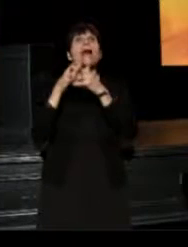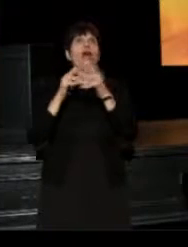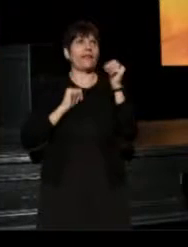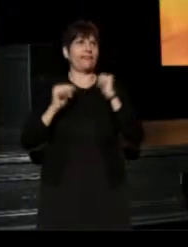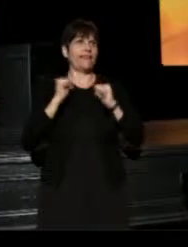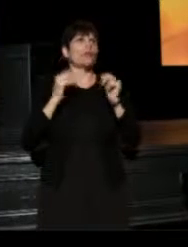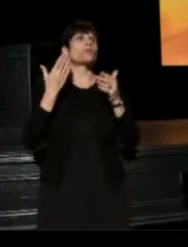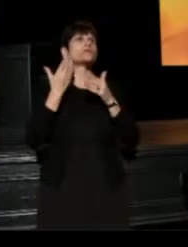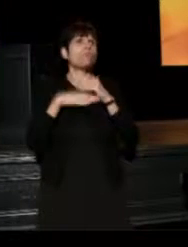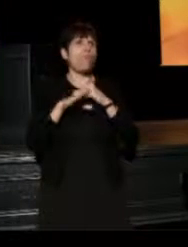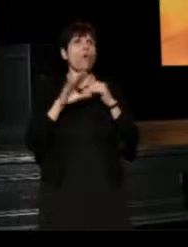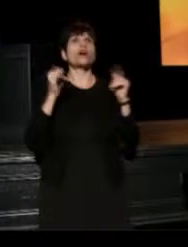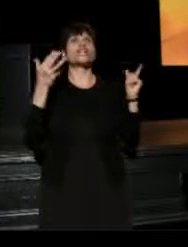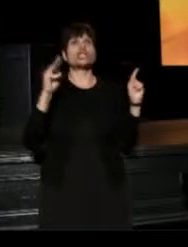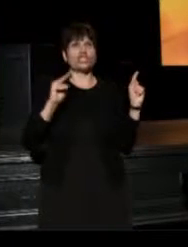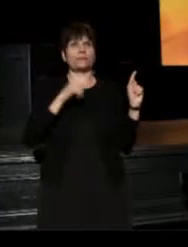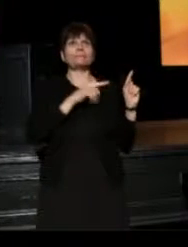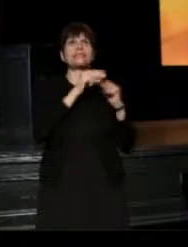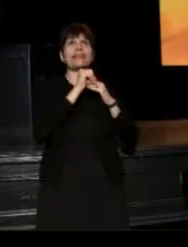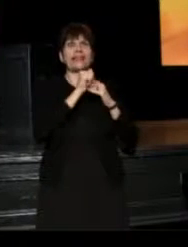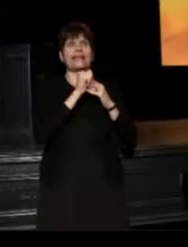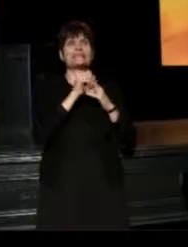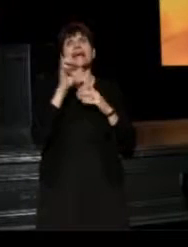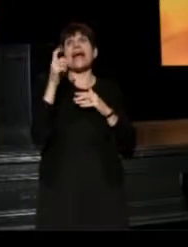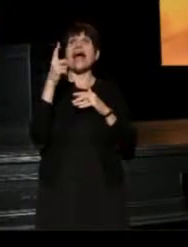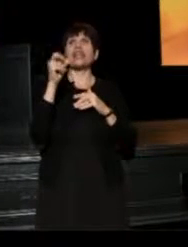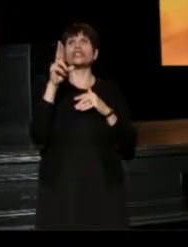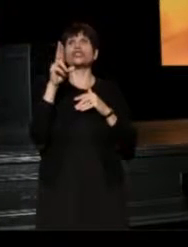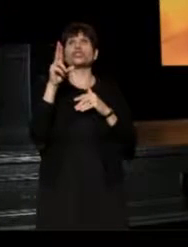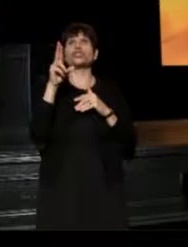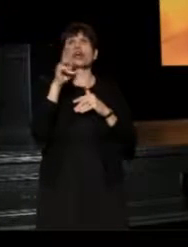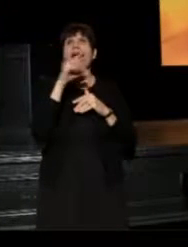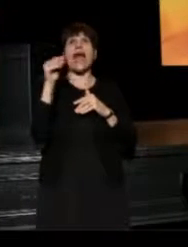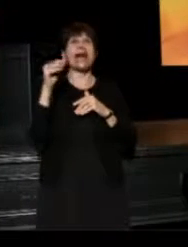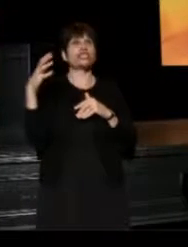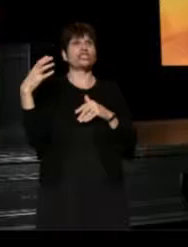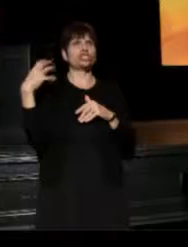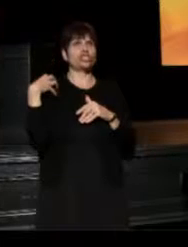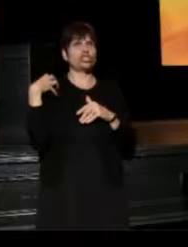Under Jim's leadership as Editor-in-Chief, American Theatre has published